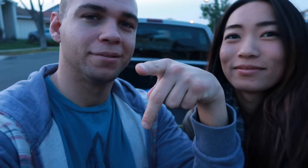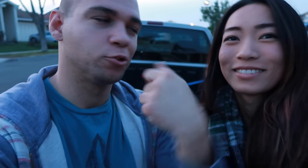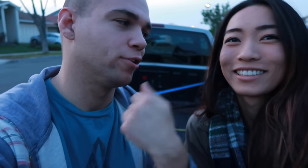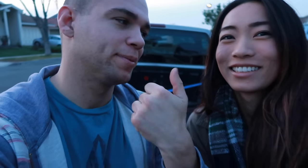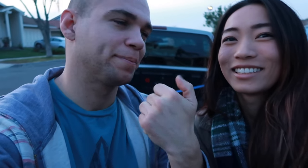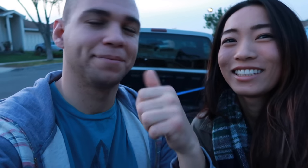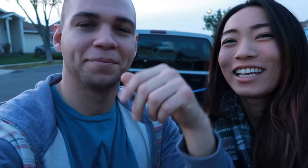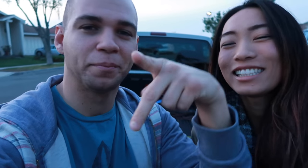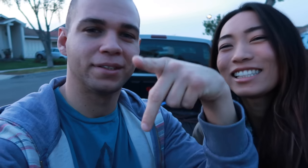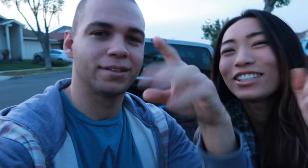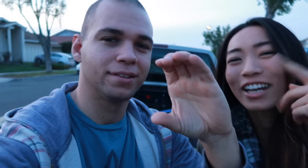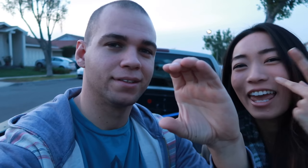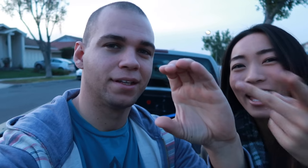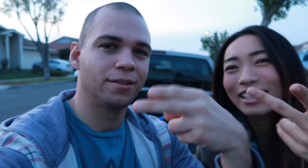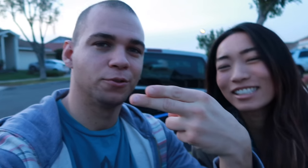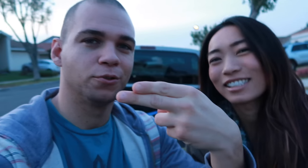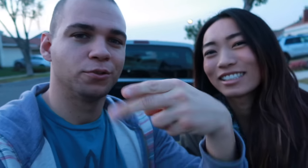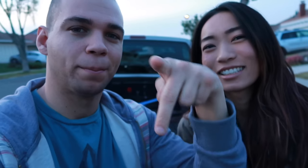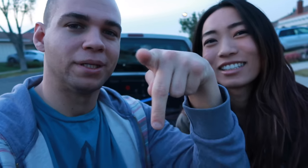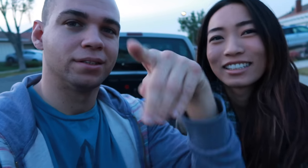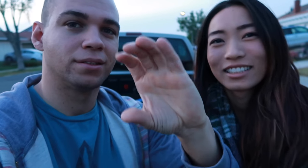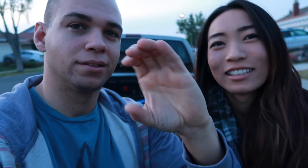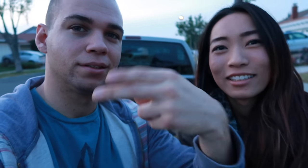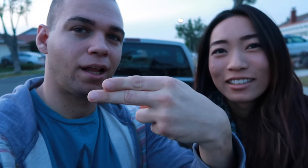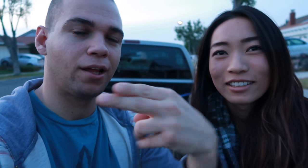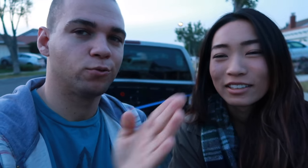sorry baby You can't see your hands PCH